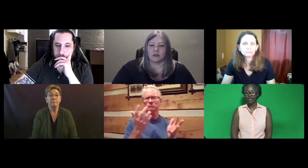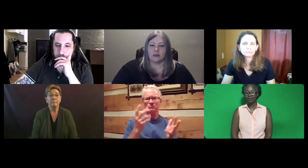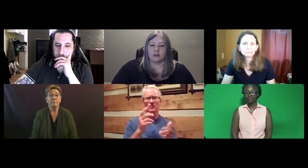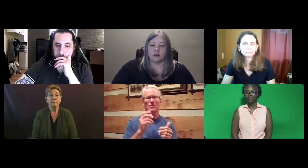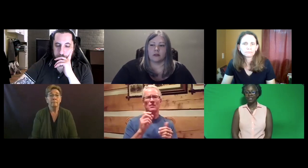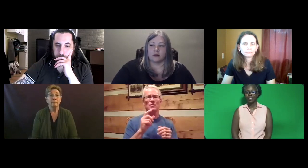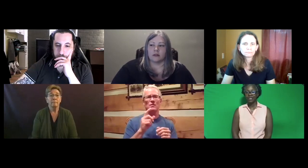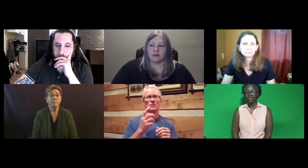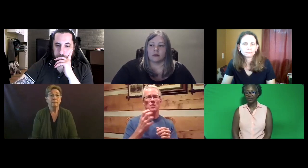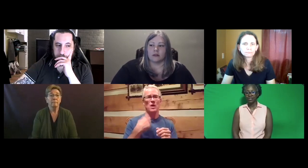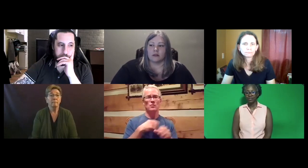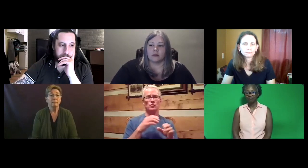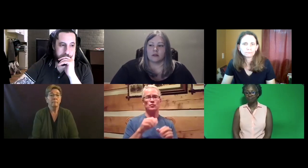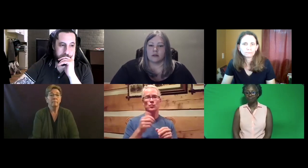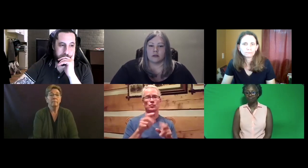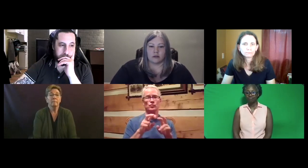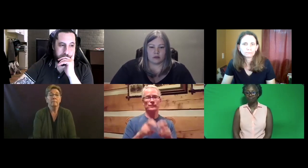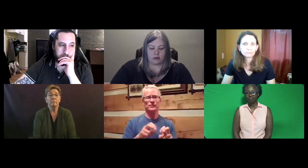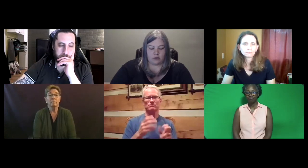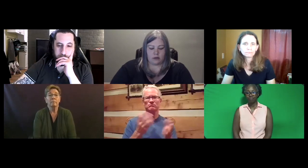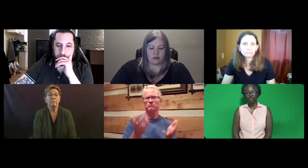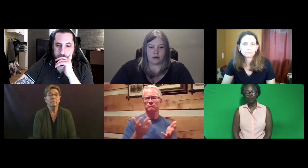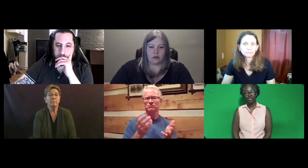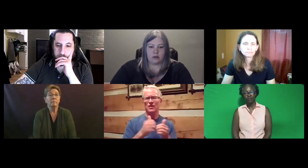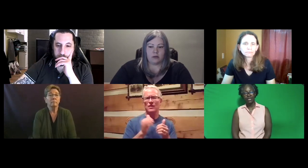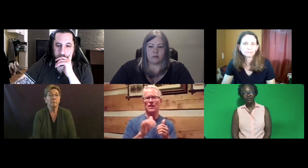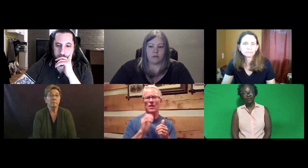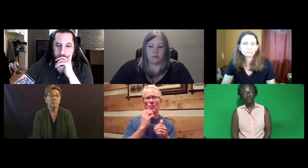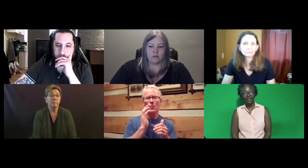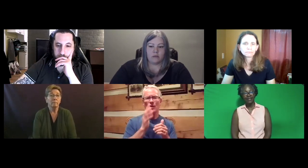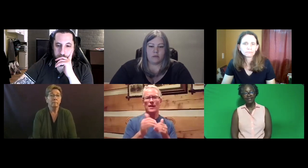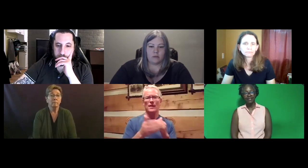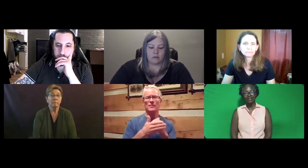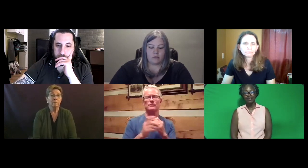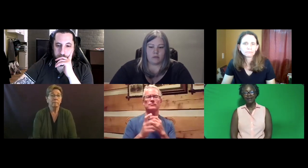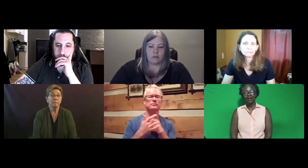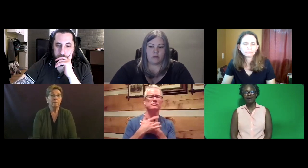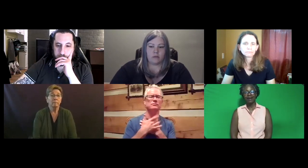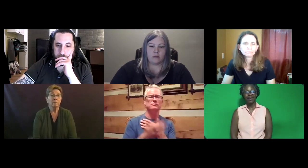Should we do another survey?